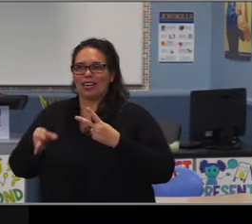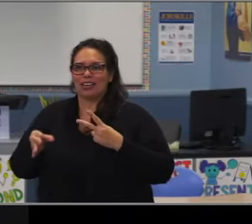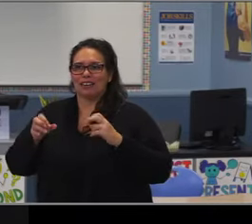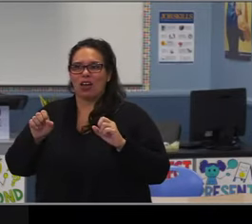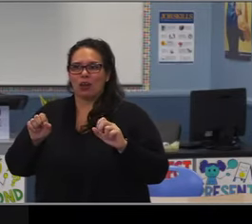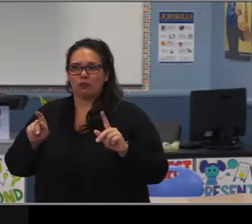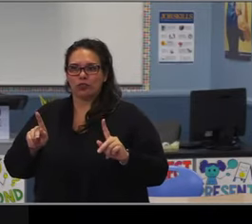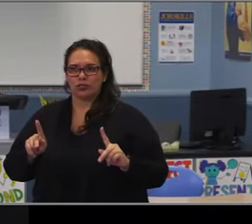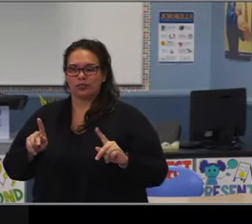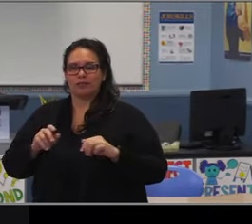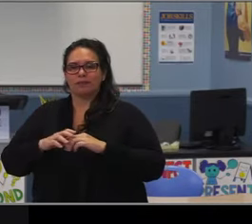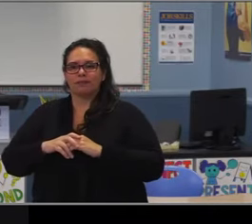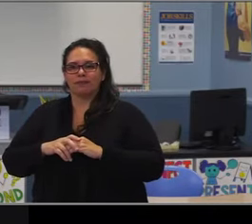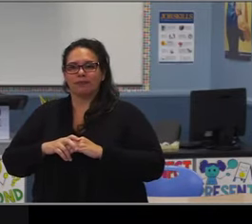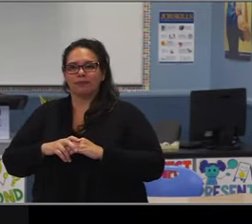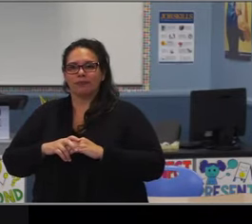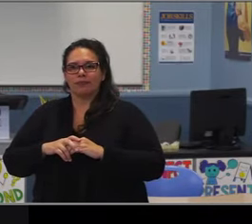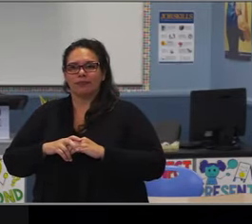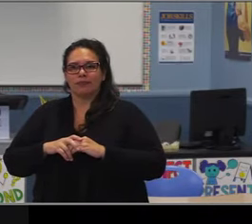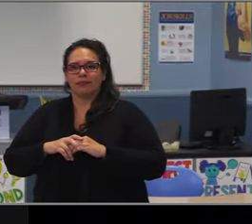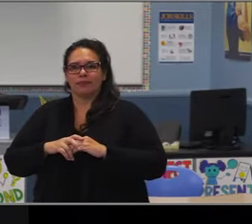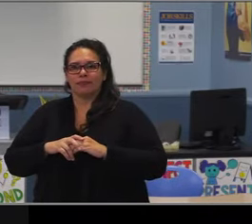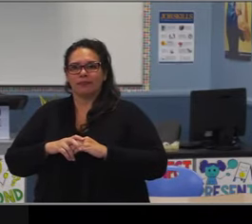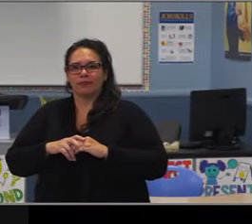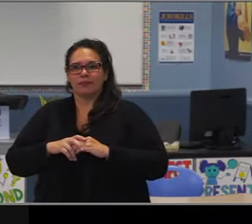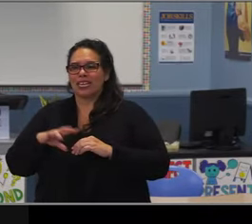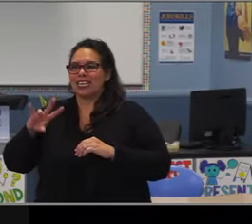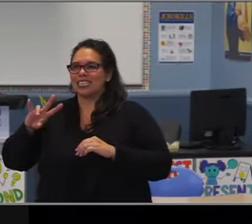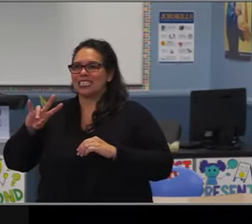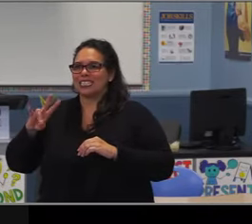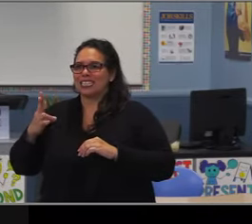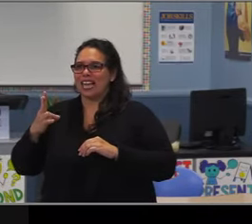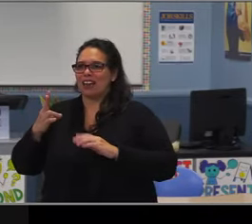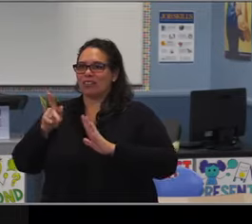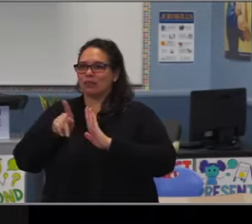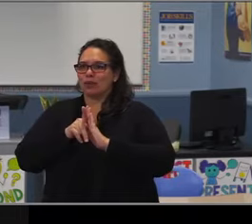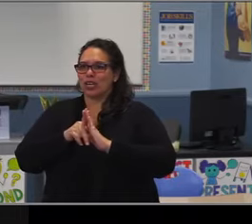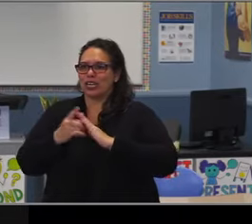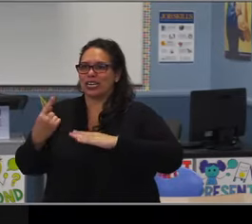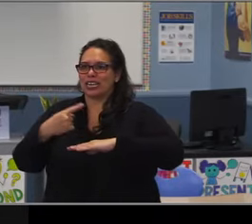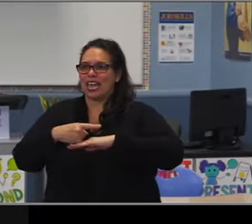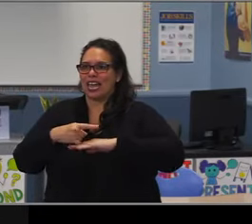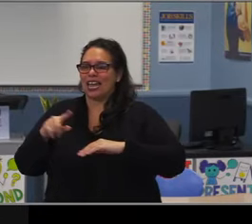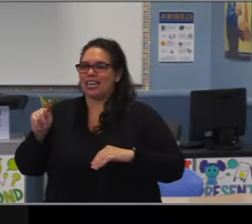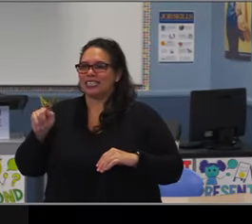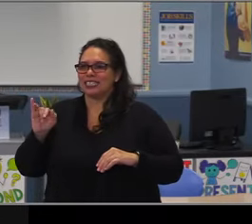to elementary schools. Similar to what we've done with other K-8 schools, similar to what we did with Henry